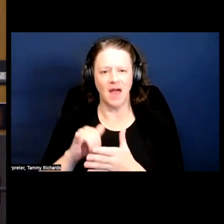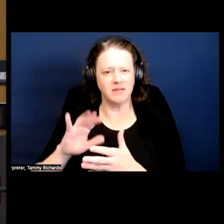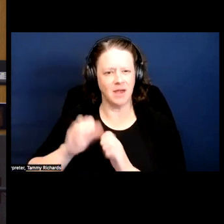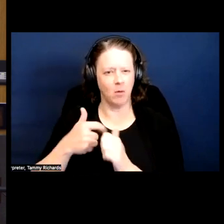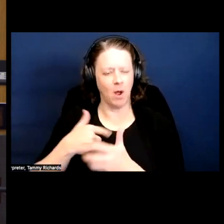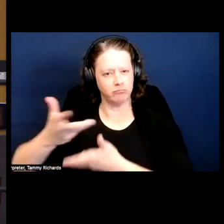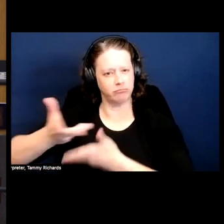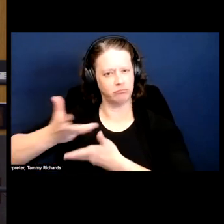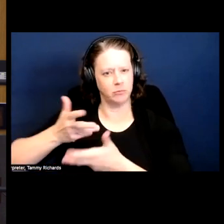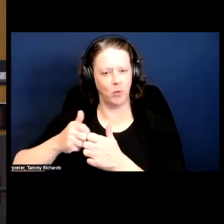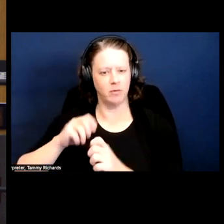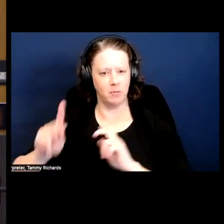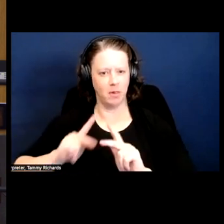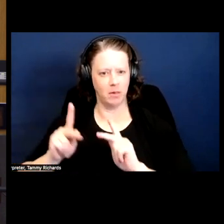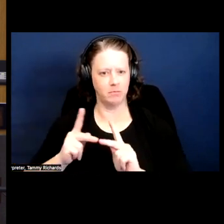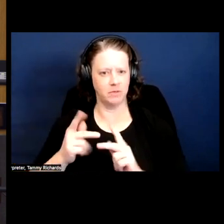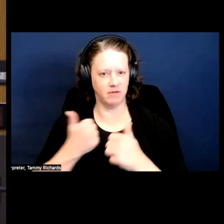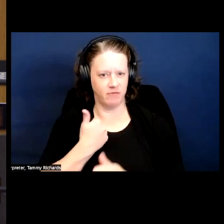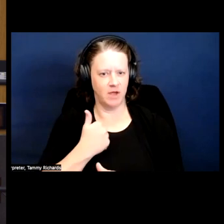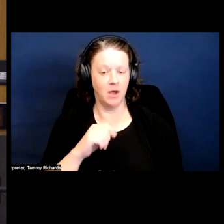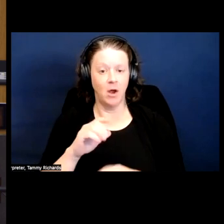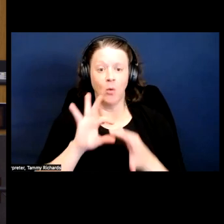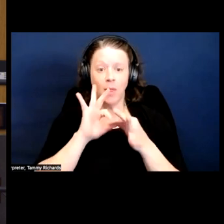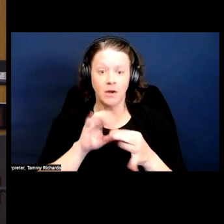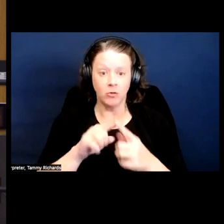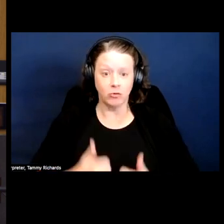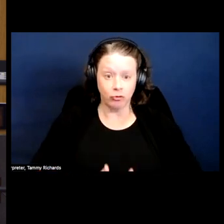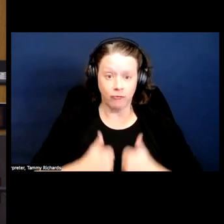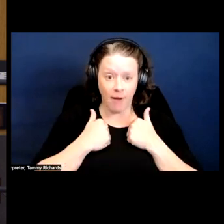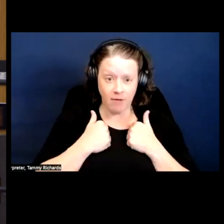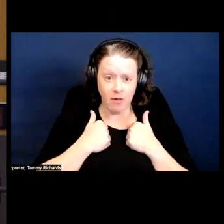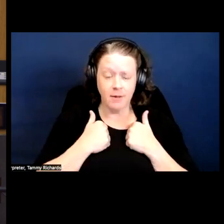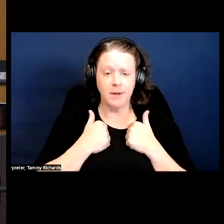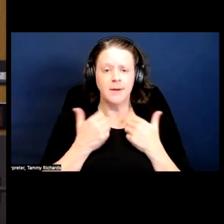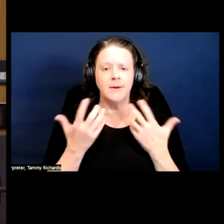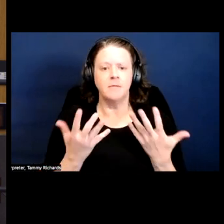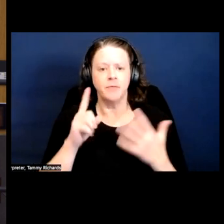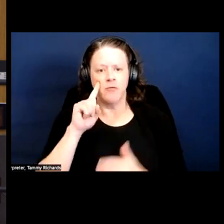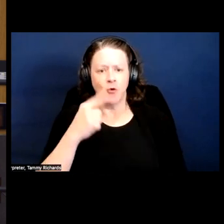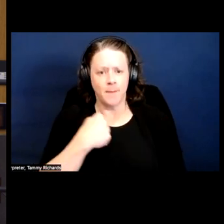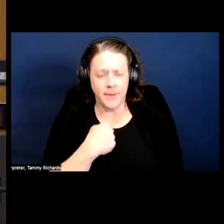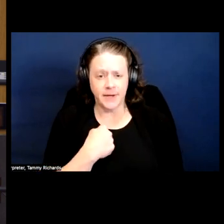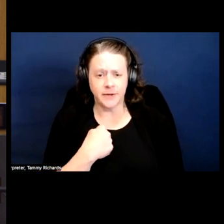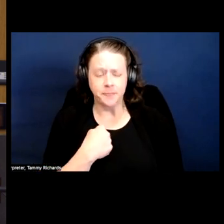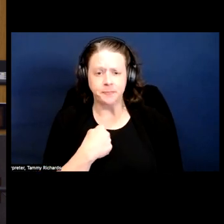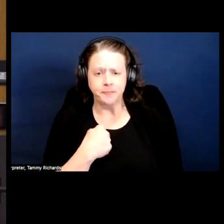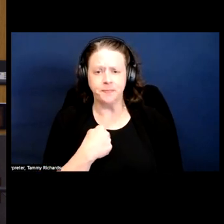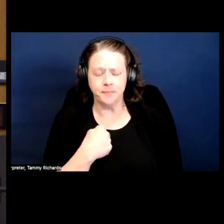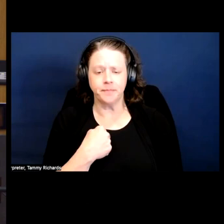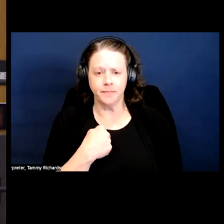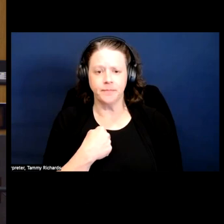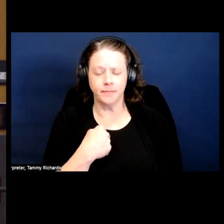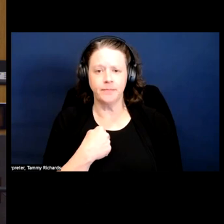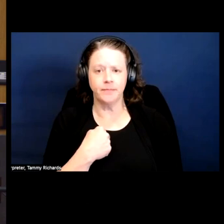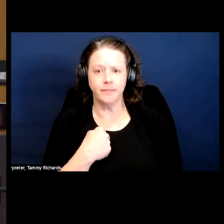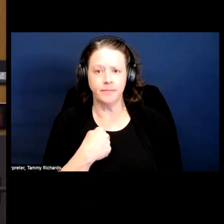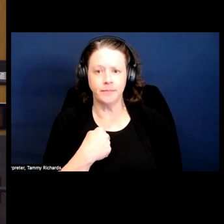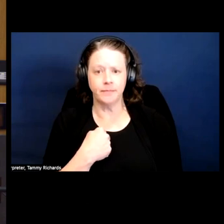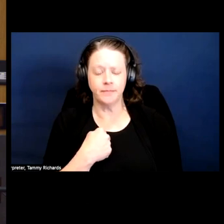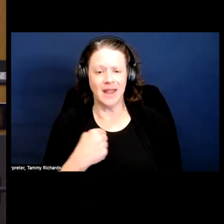And when it comes to survival, I think, for me, it's a matter of reminding myself why